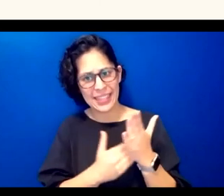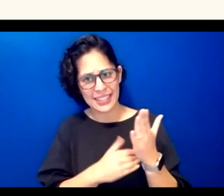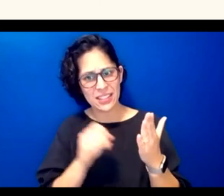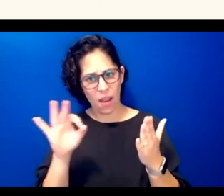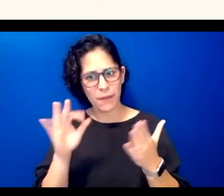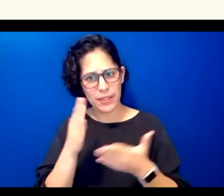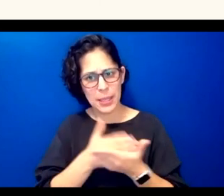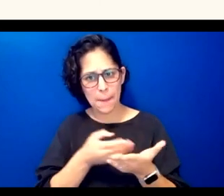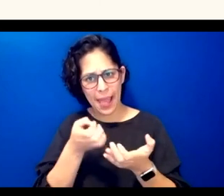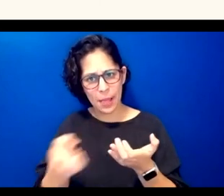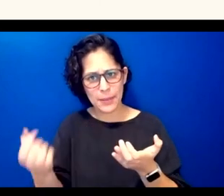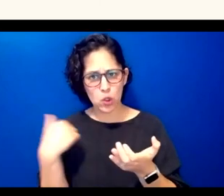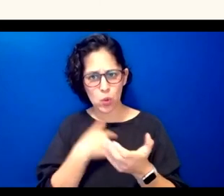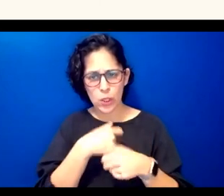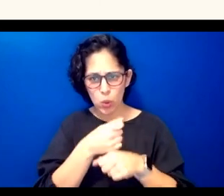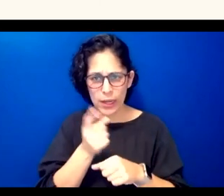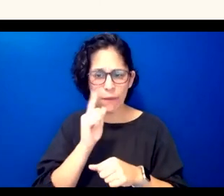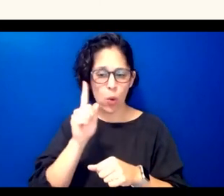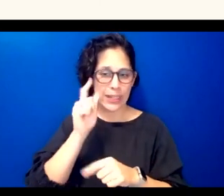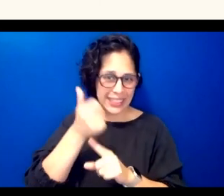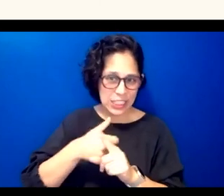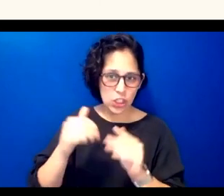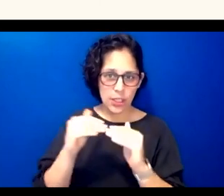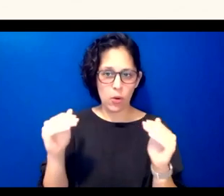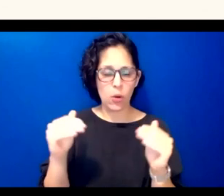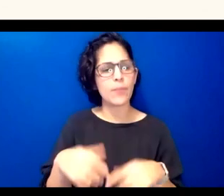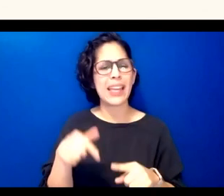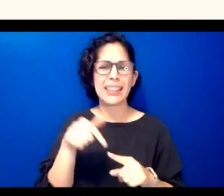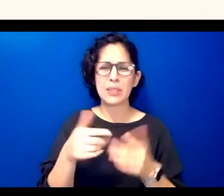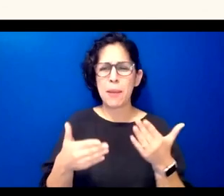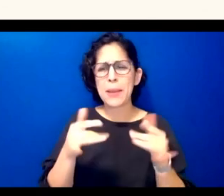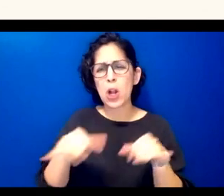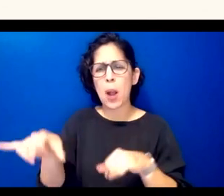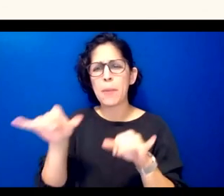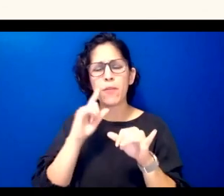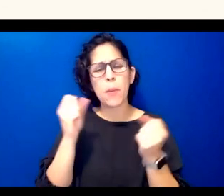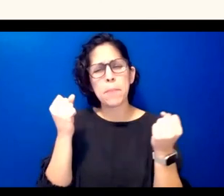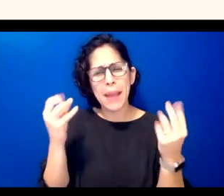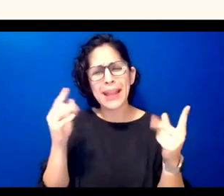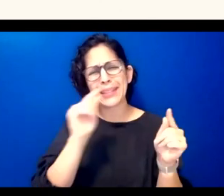each level and these are some things that are probably common across all online language